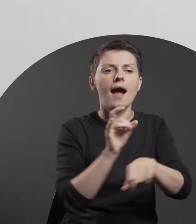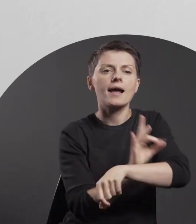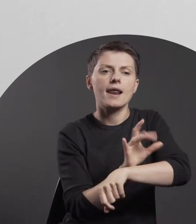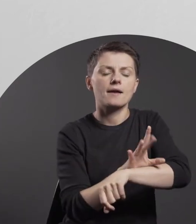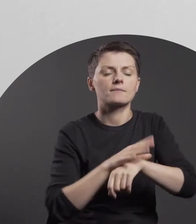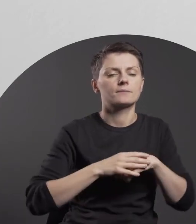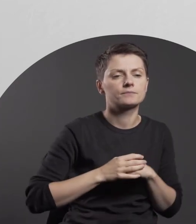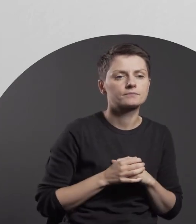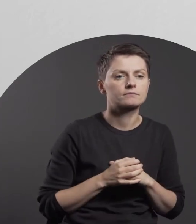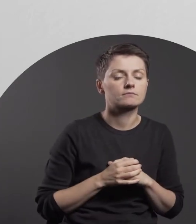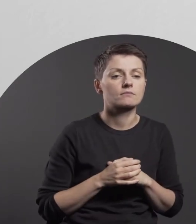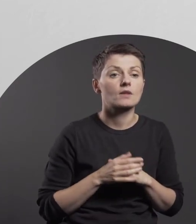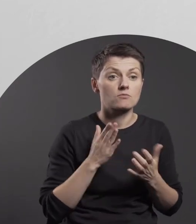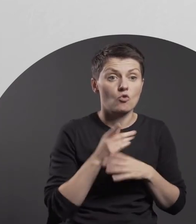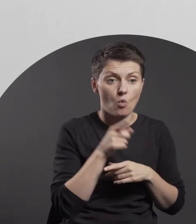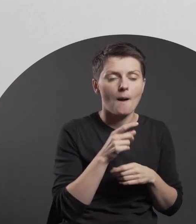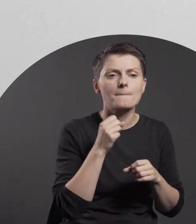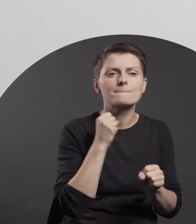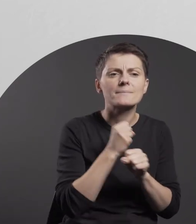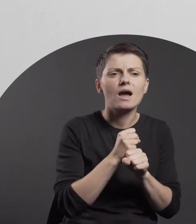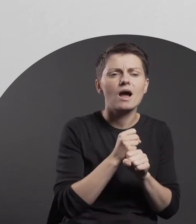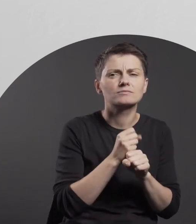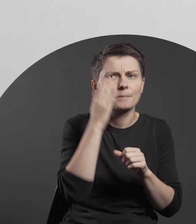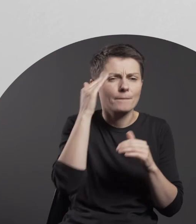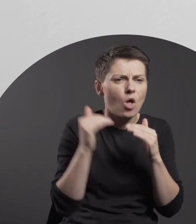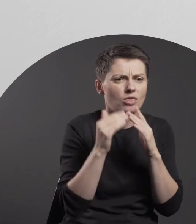These works can be subliminally construed as traces of oppression